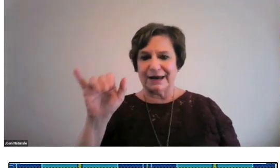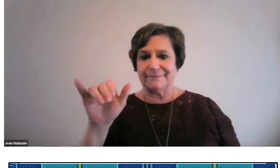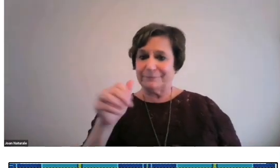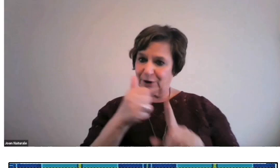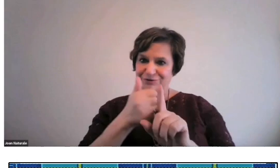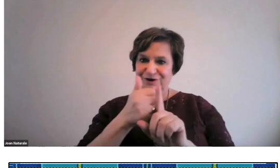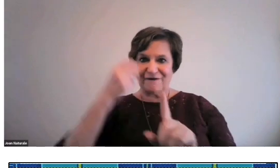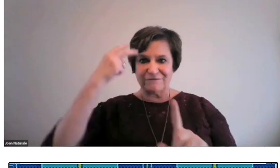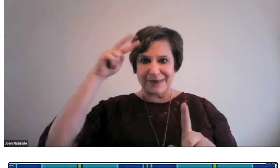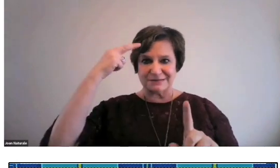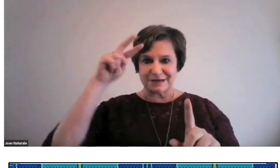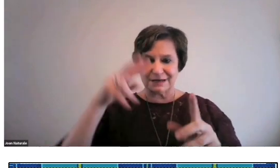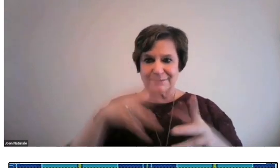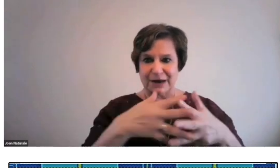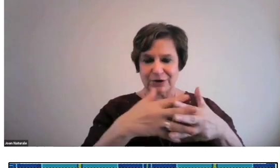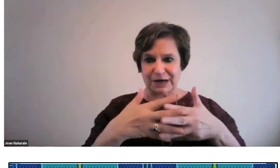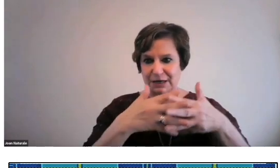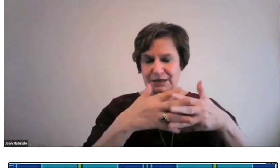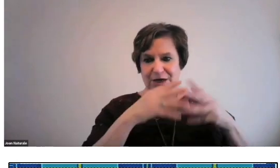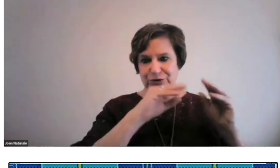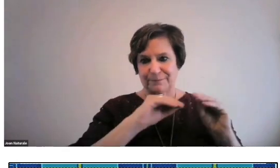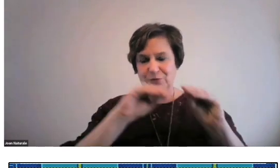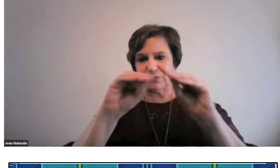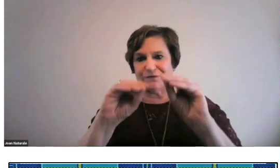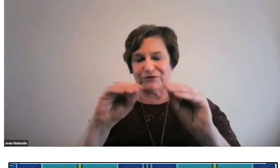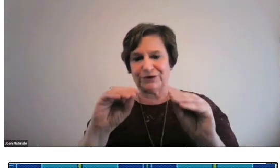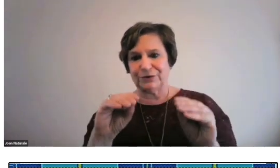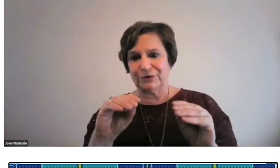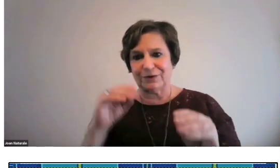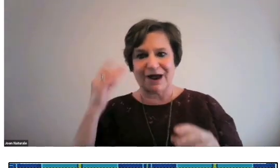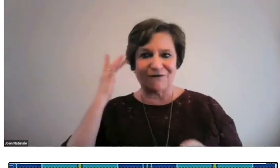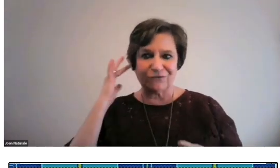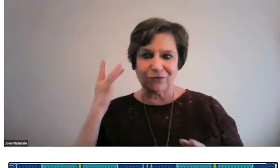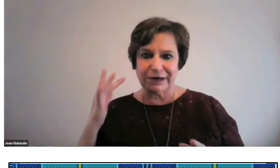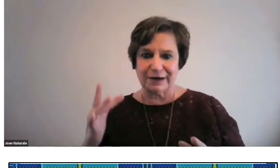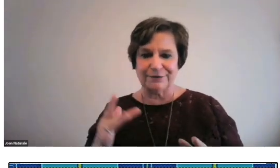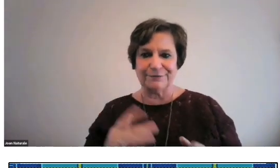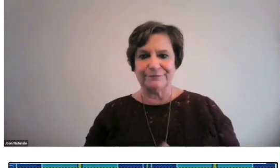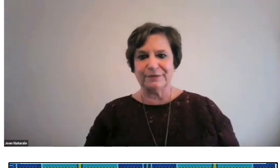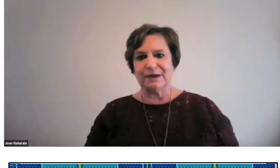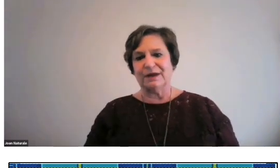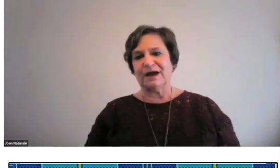Mother of Rita Corey. She is a Mexican American.